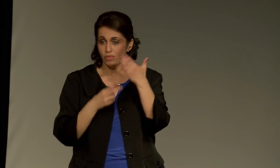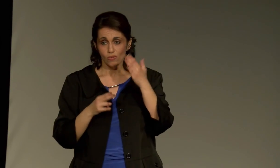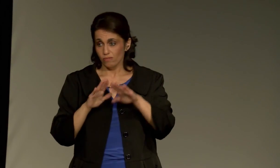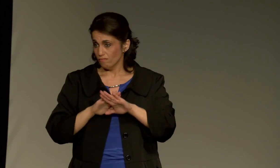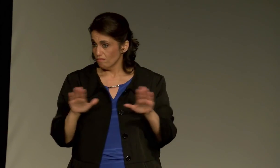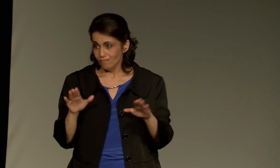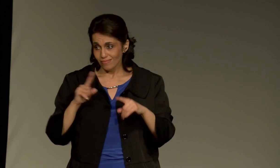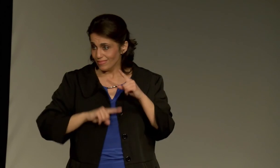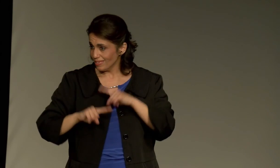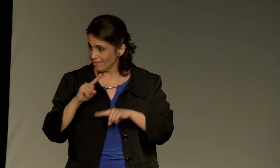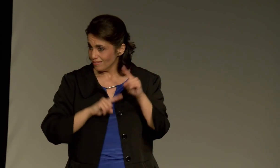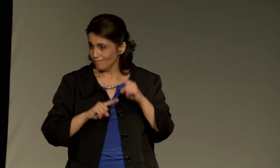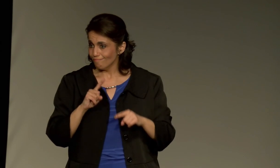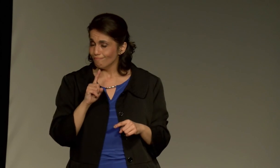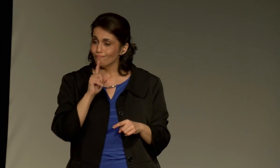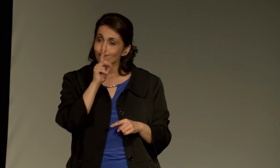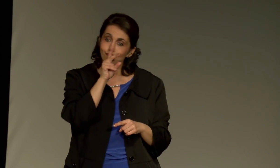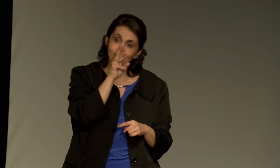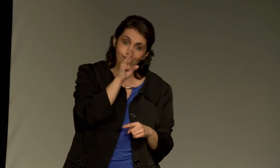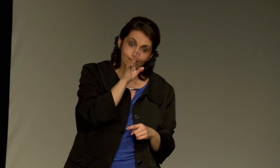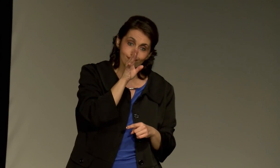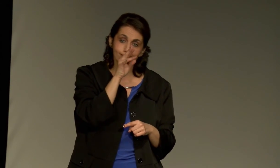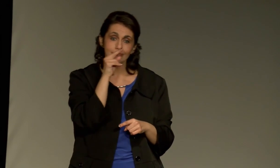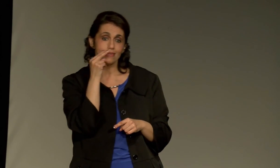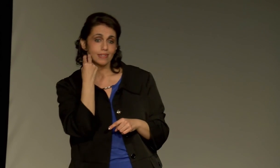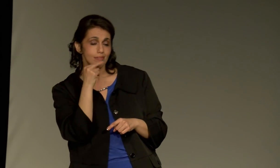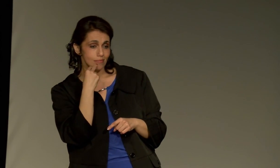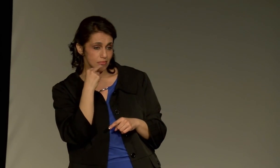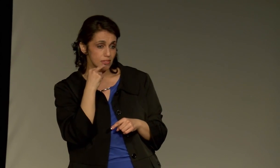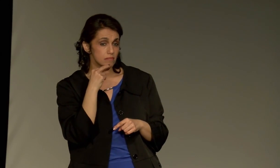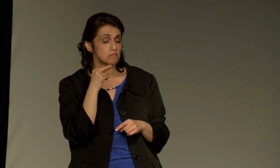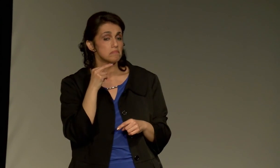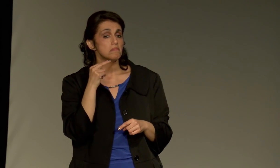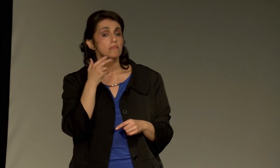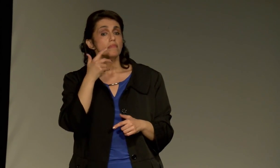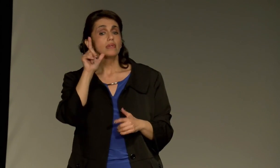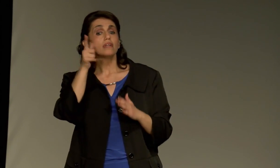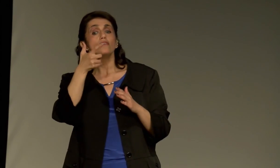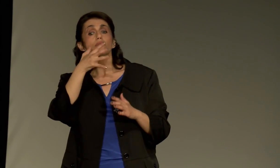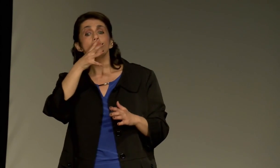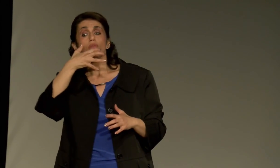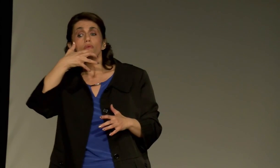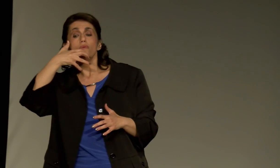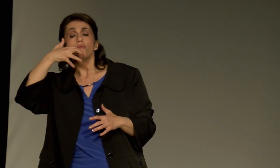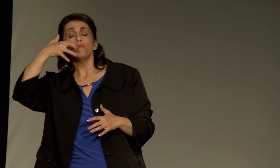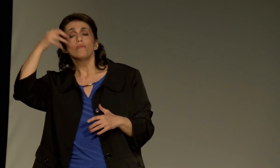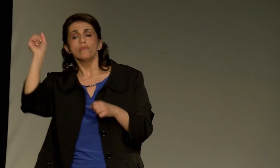And, they both did not sign. They used speech and lip reading.